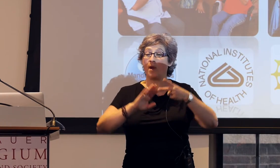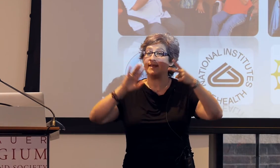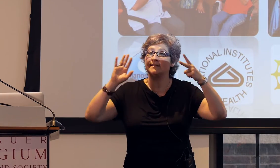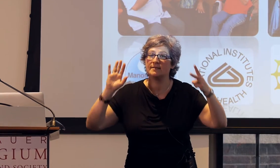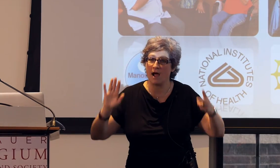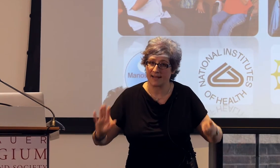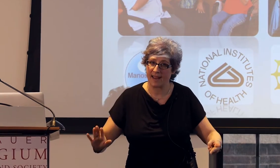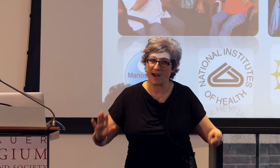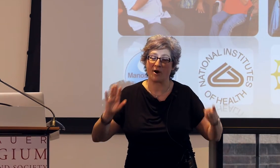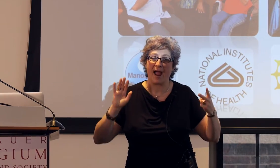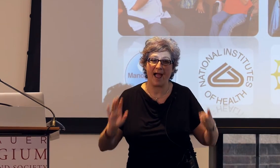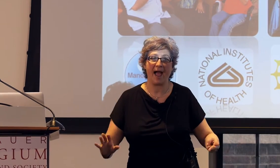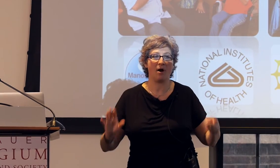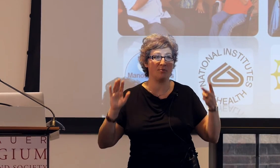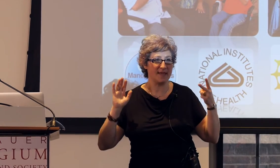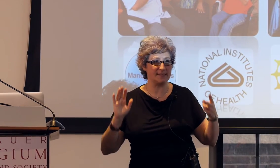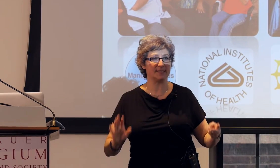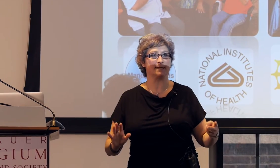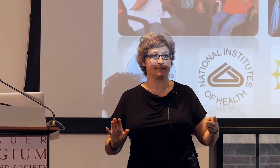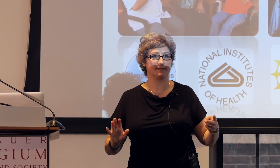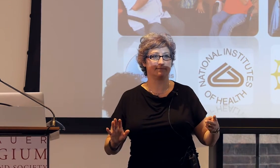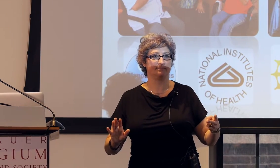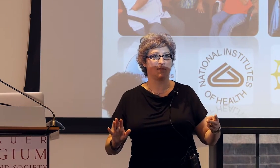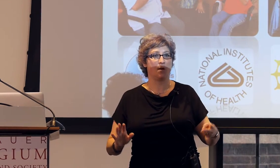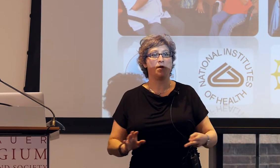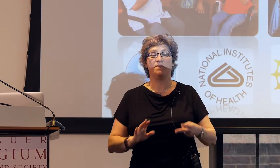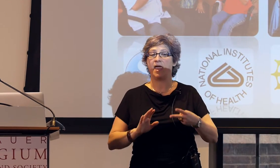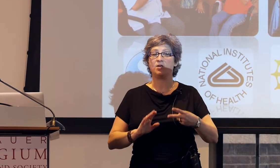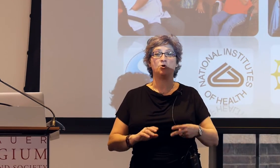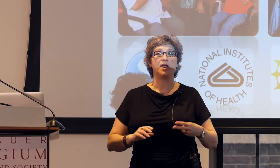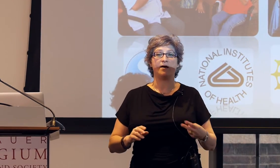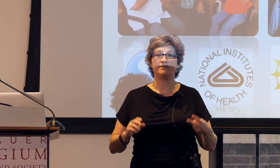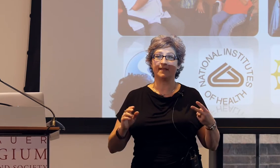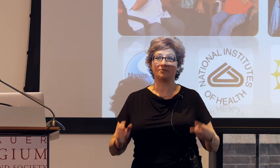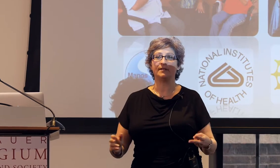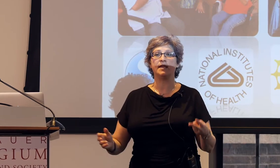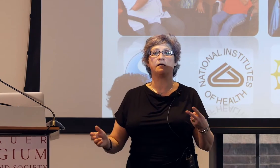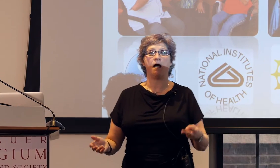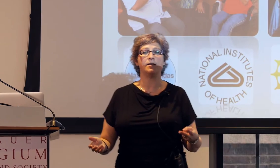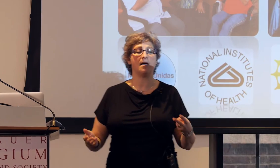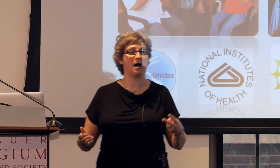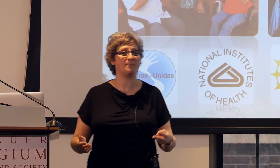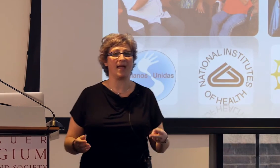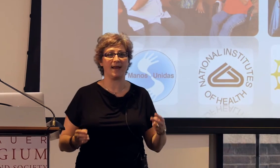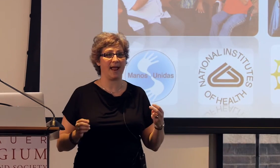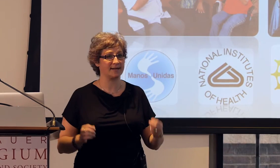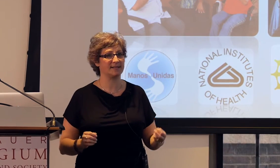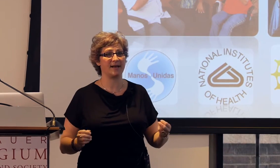we did not care how they did it. They could have literally gotten up and acted it out